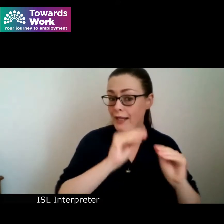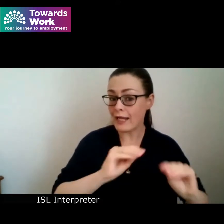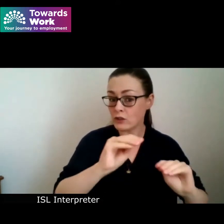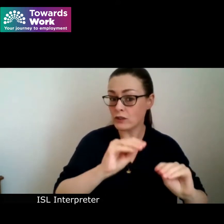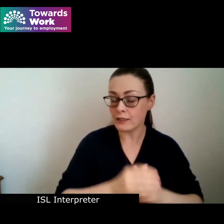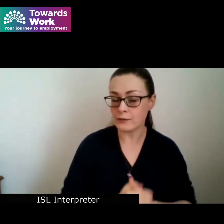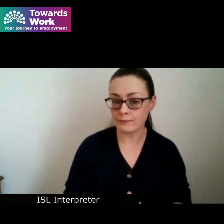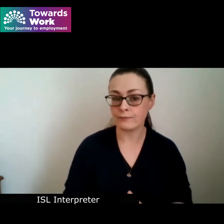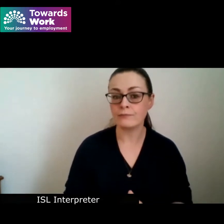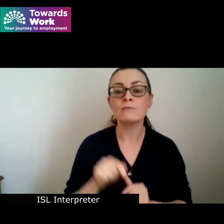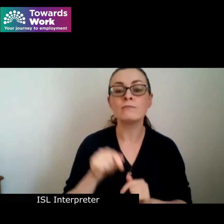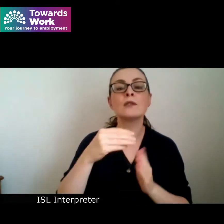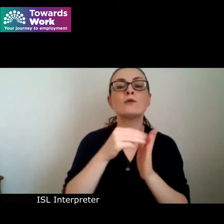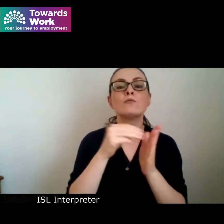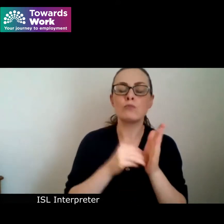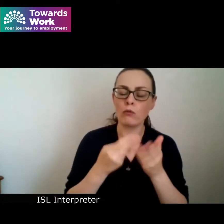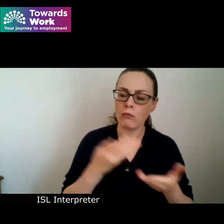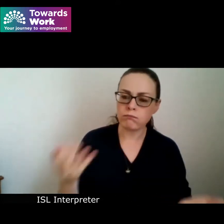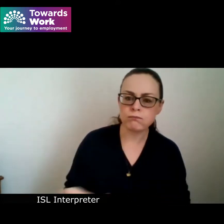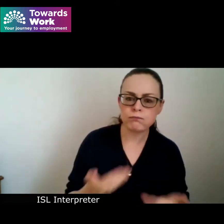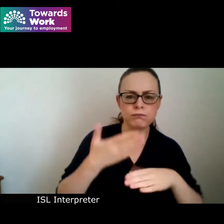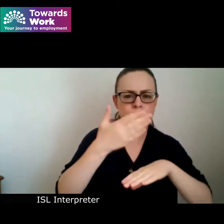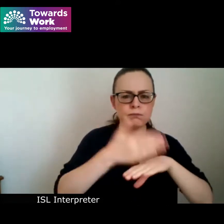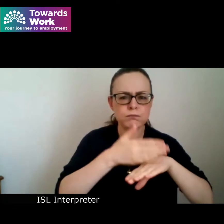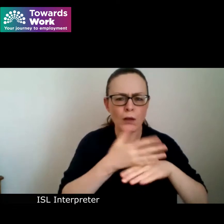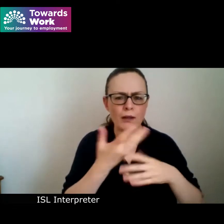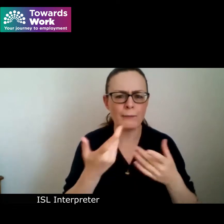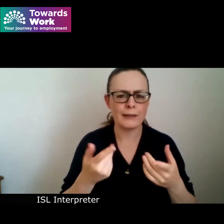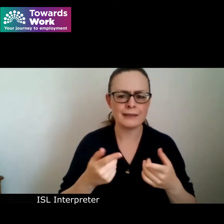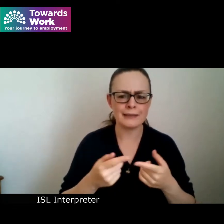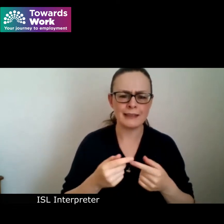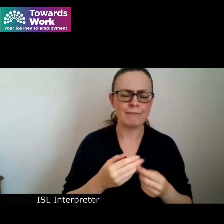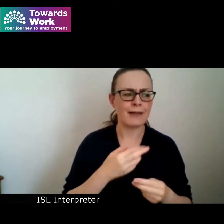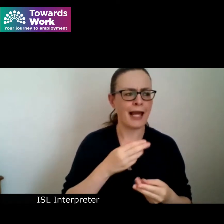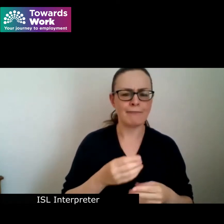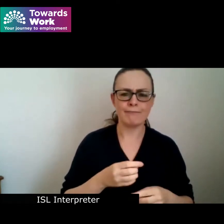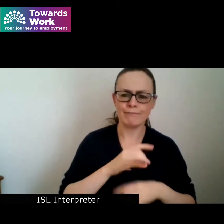the program promotes employment prospects and meaningful social roles for people with